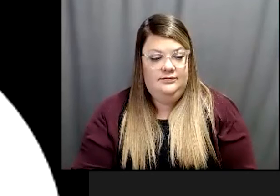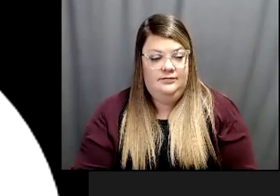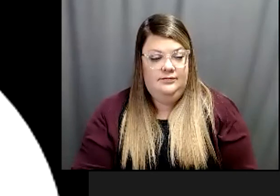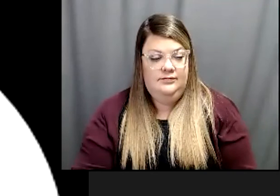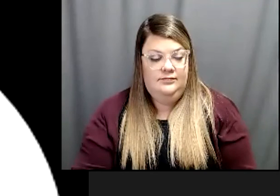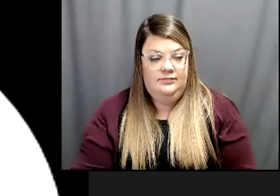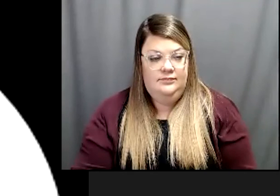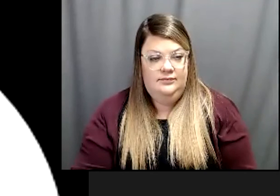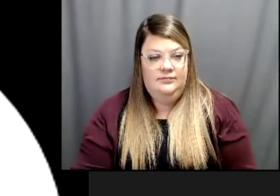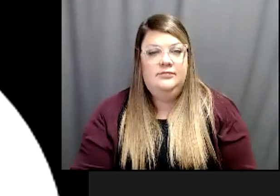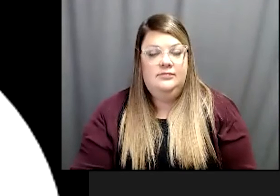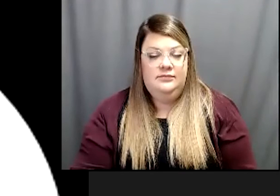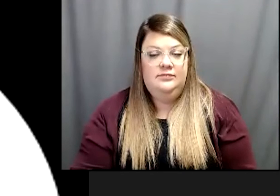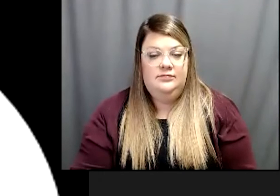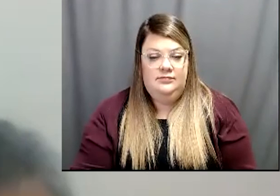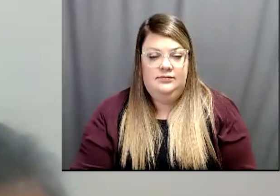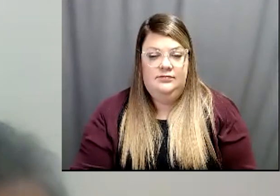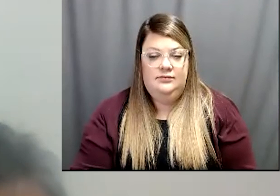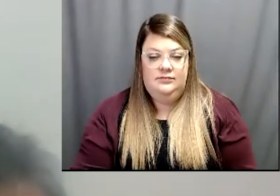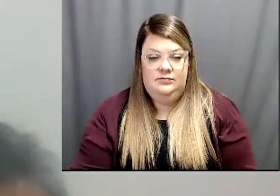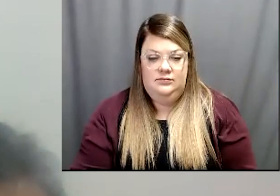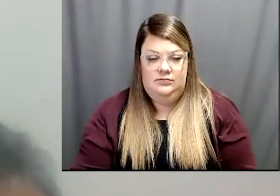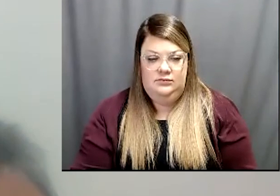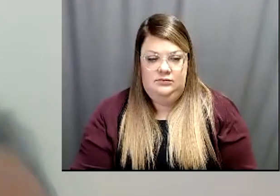We did have one more question?